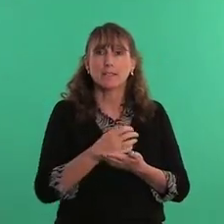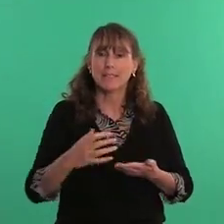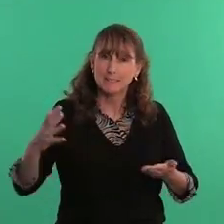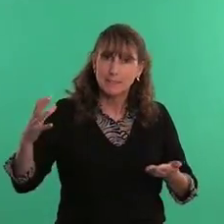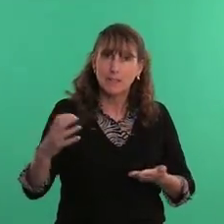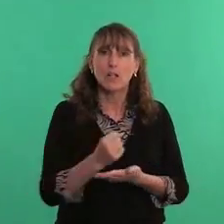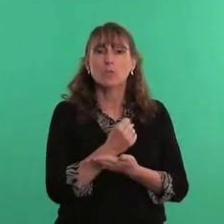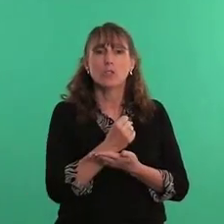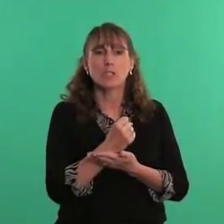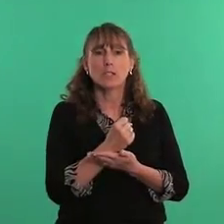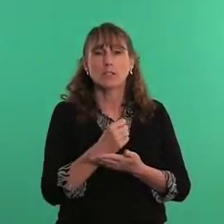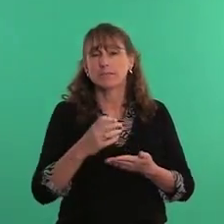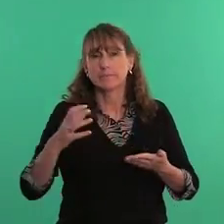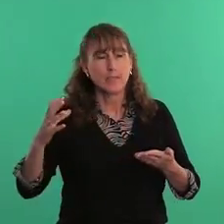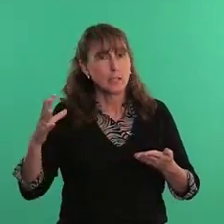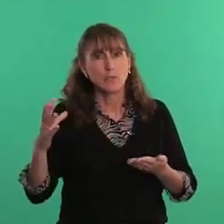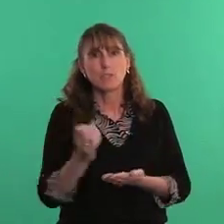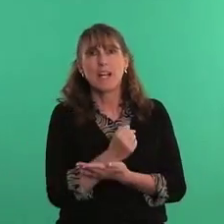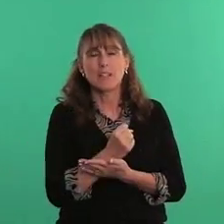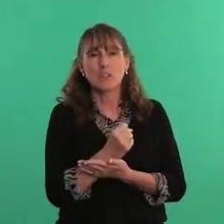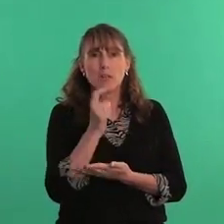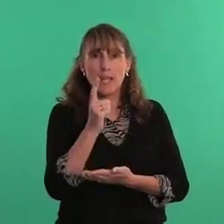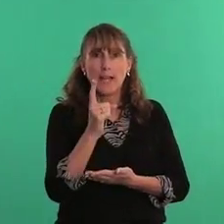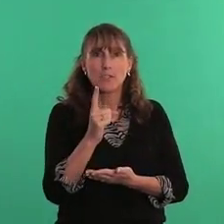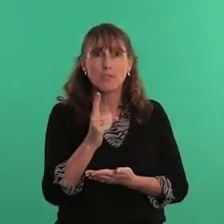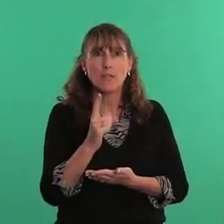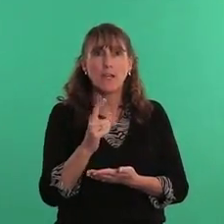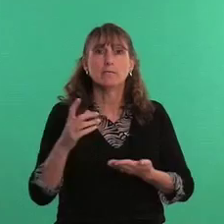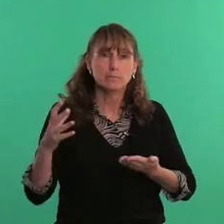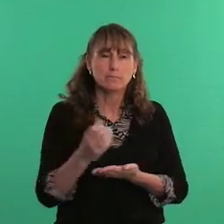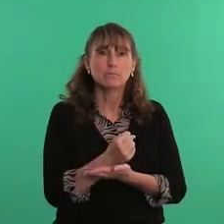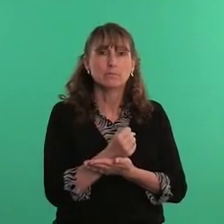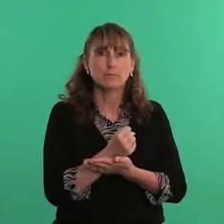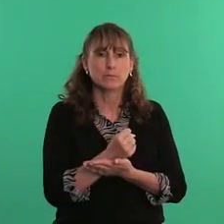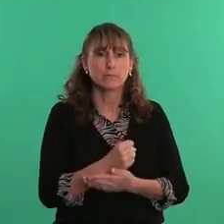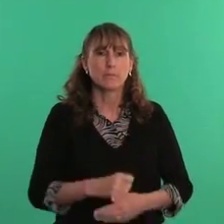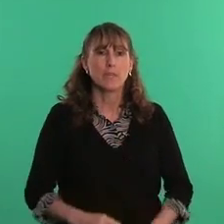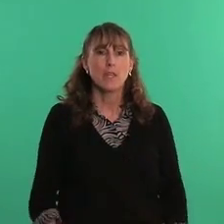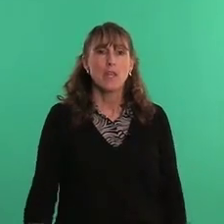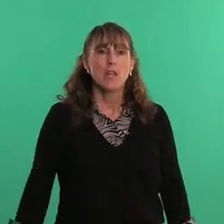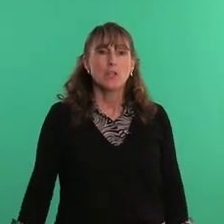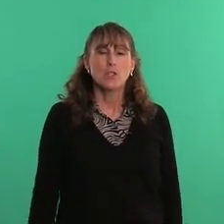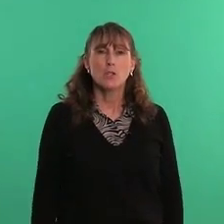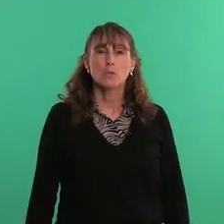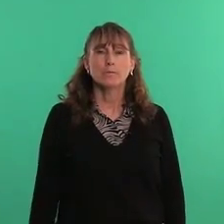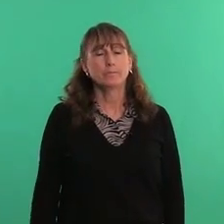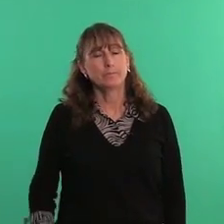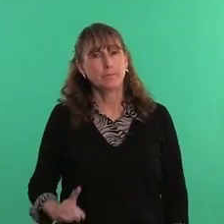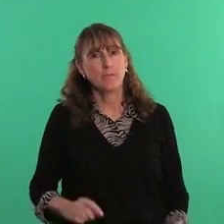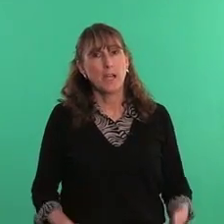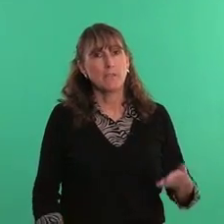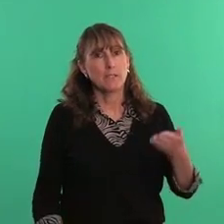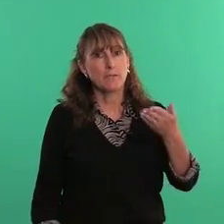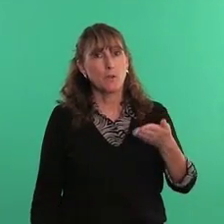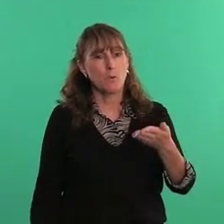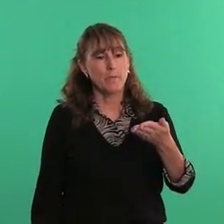like, oh gee! Gosh, oh yea! I have to do that new - it's kind of a difficult one